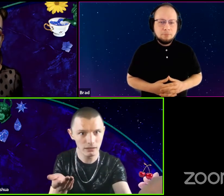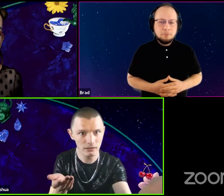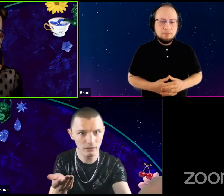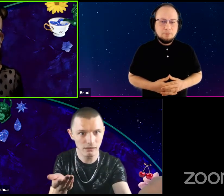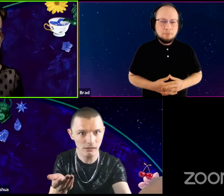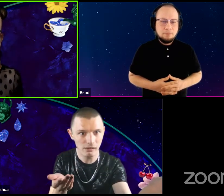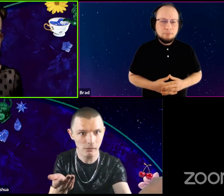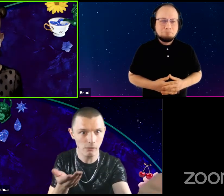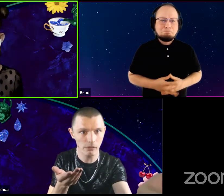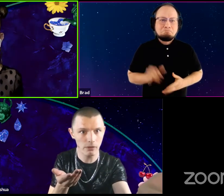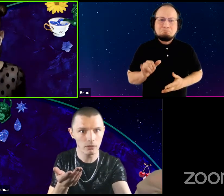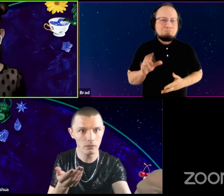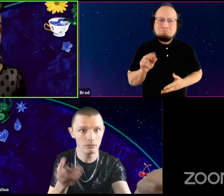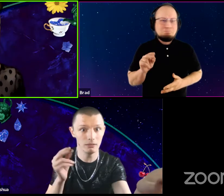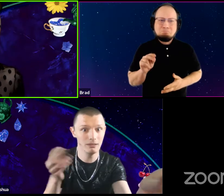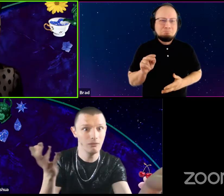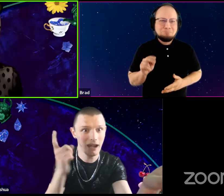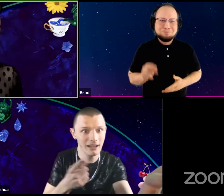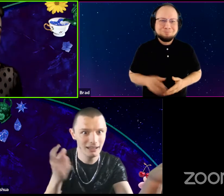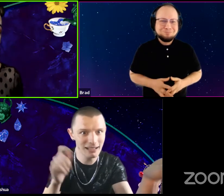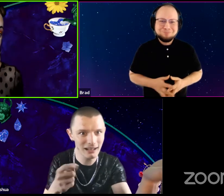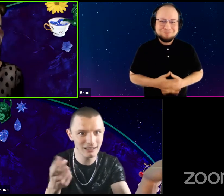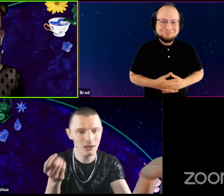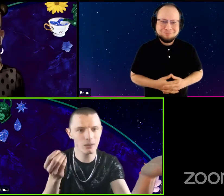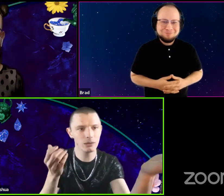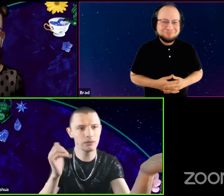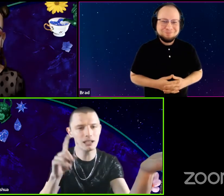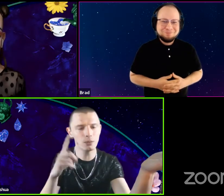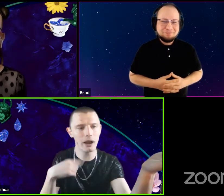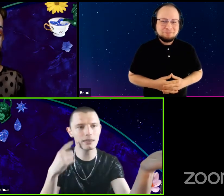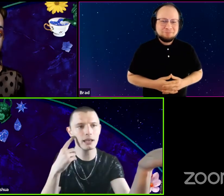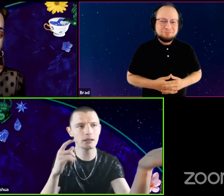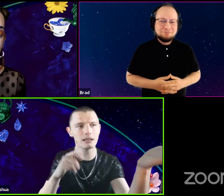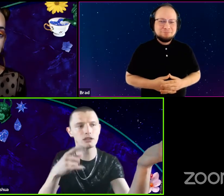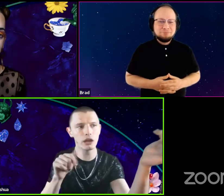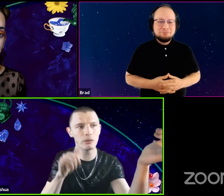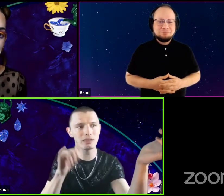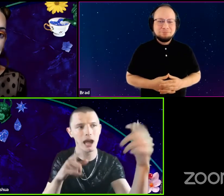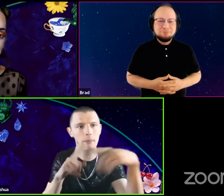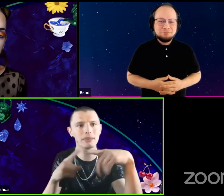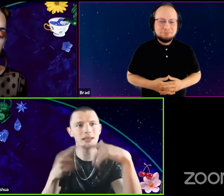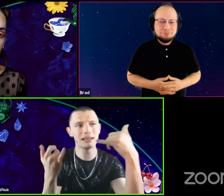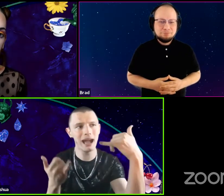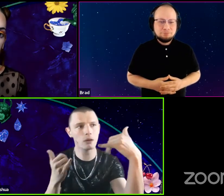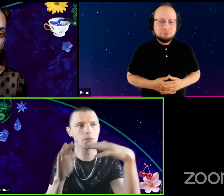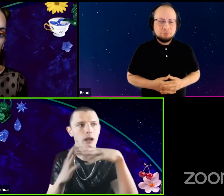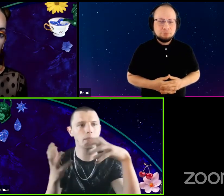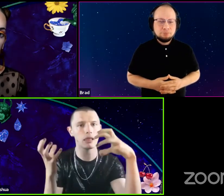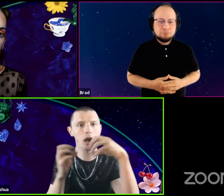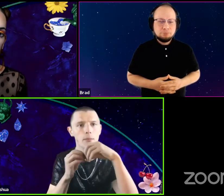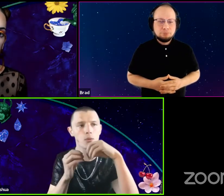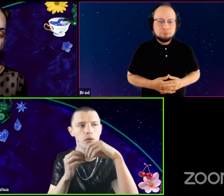Mm hmm, no. No no Right. So that's where I think it started with that. But then now it become a lot more about,